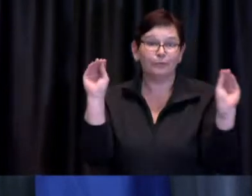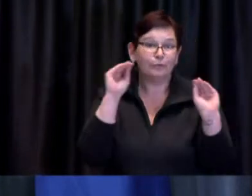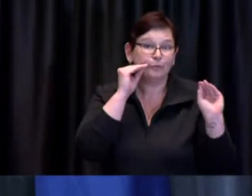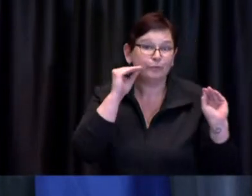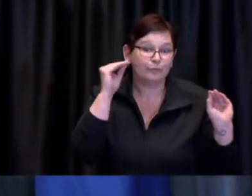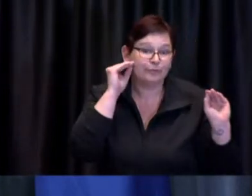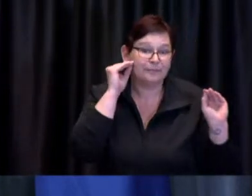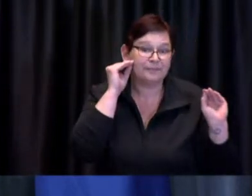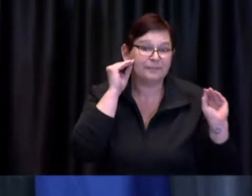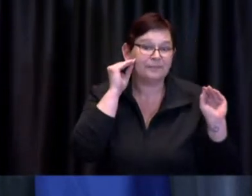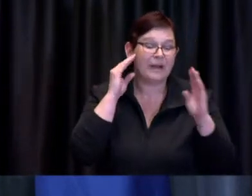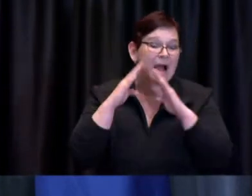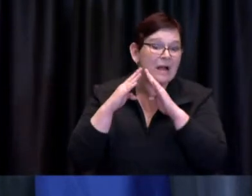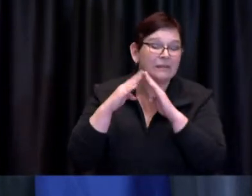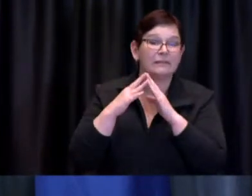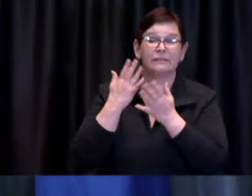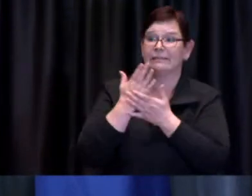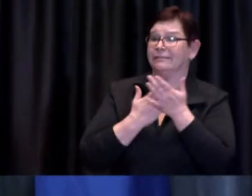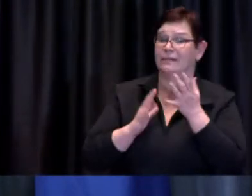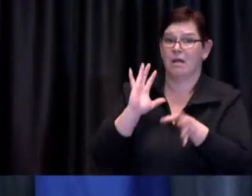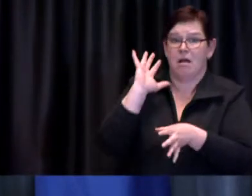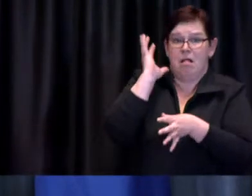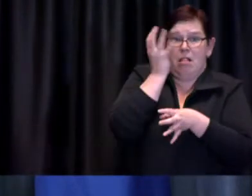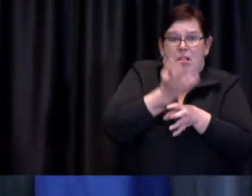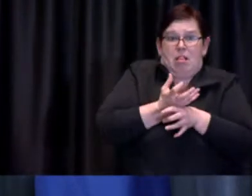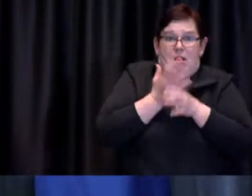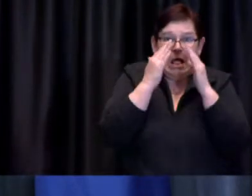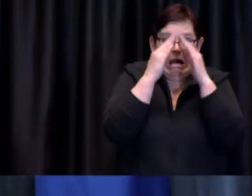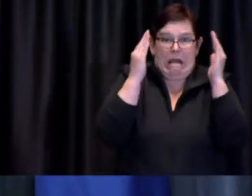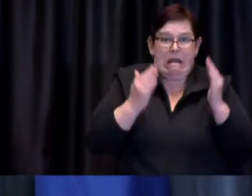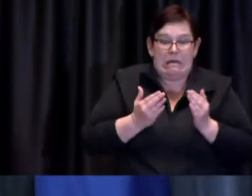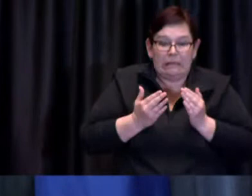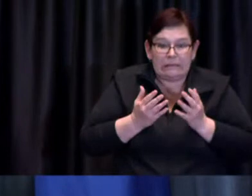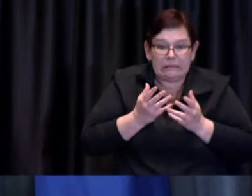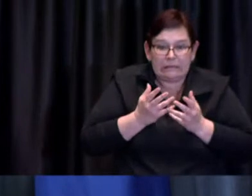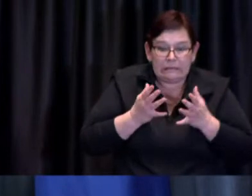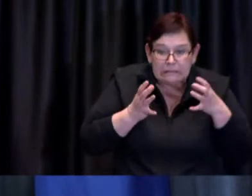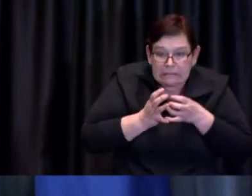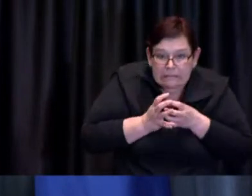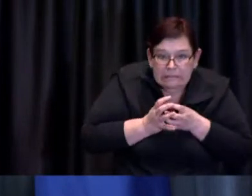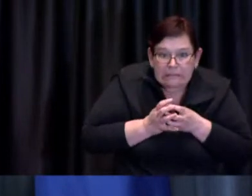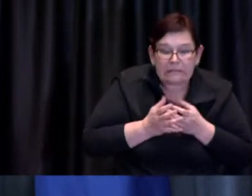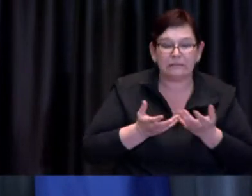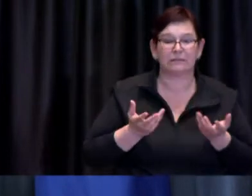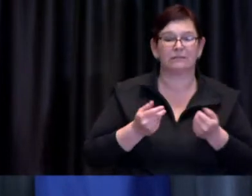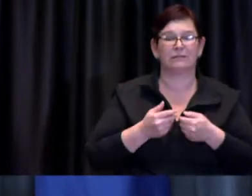want to do is make sure that we're providing every opportunity as soon as possible for COVID-19